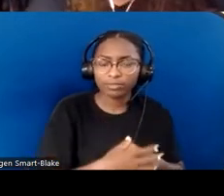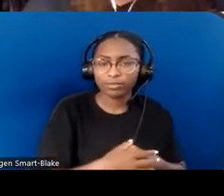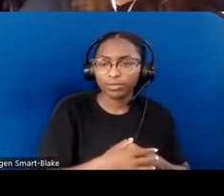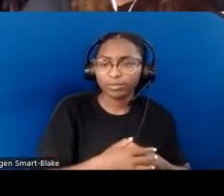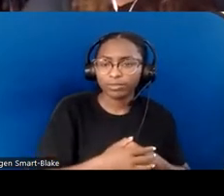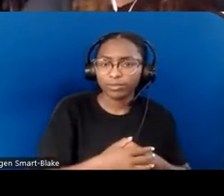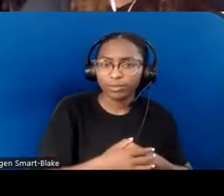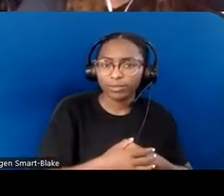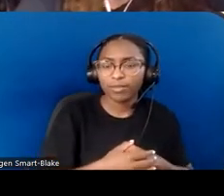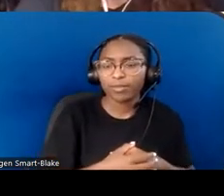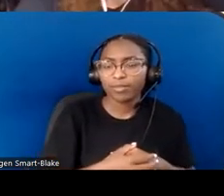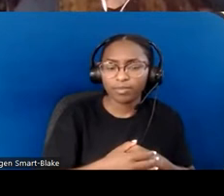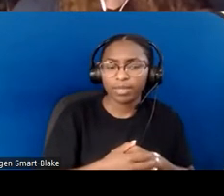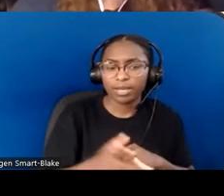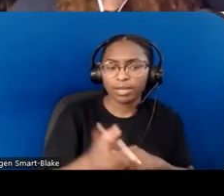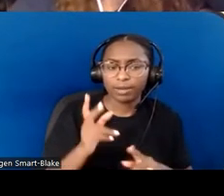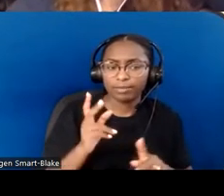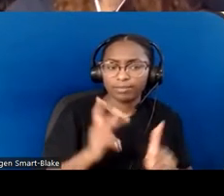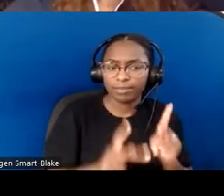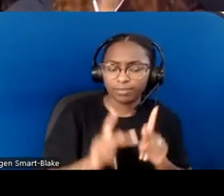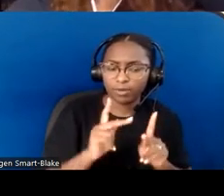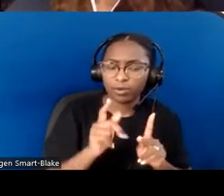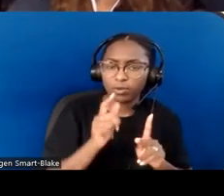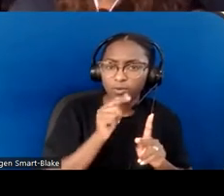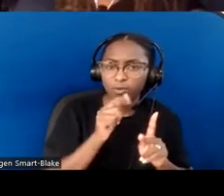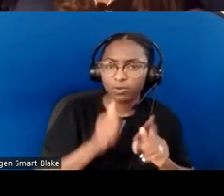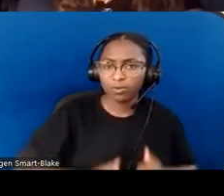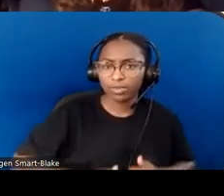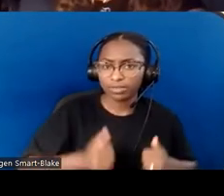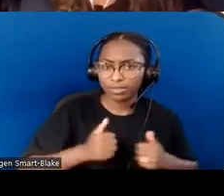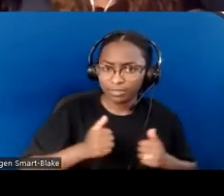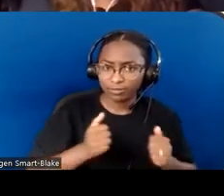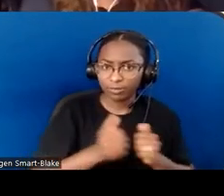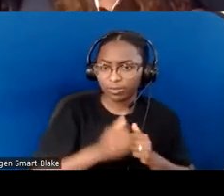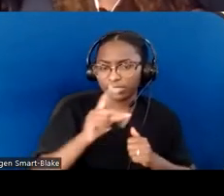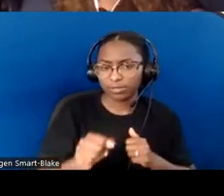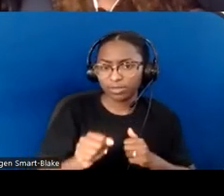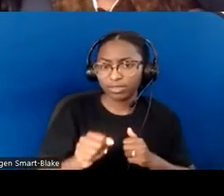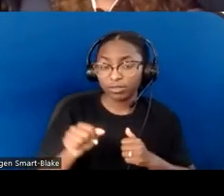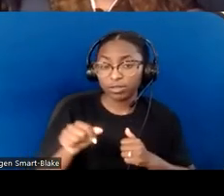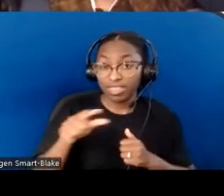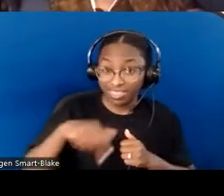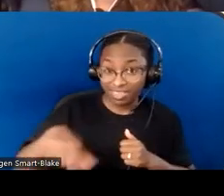who live with disabilities are the ones that are making the recommendations... they're at the center of the table,